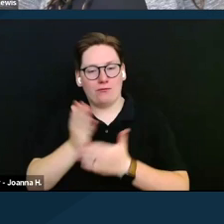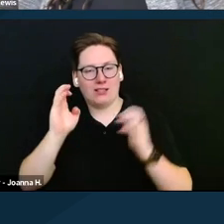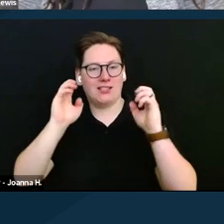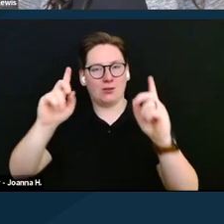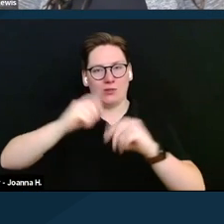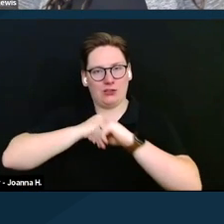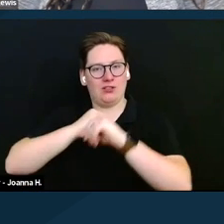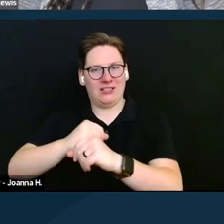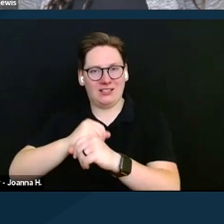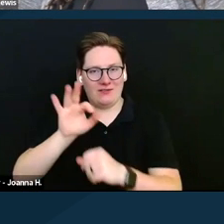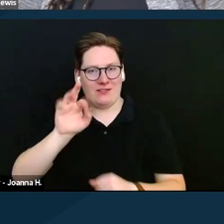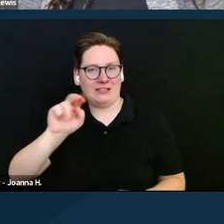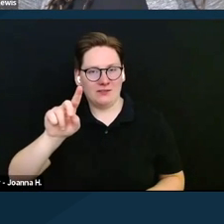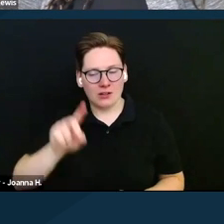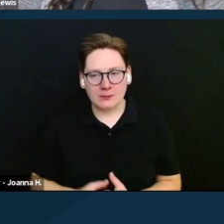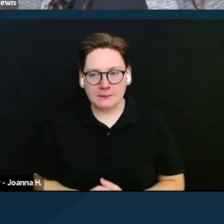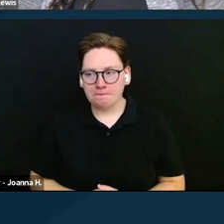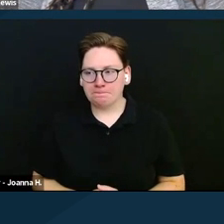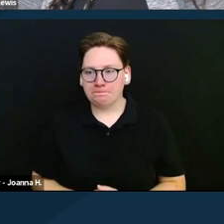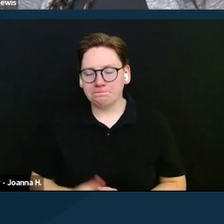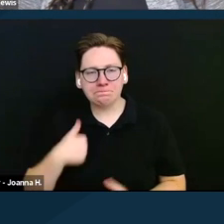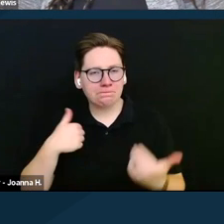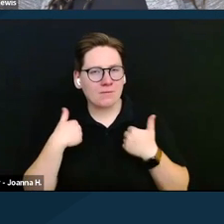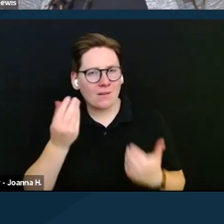I have a couple of quick reminders to everyone.